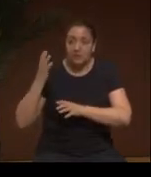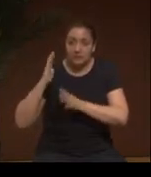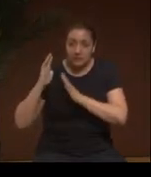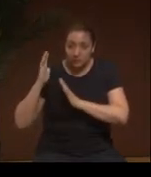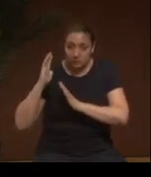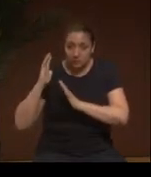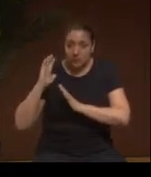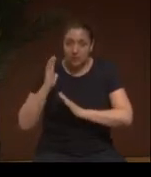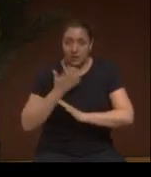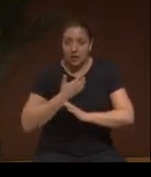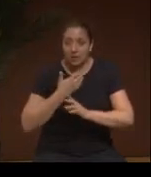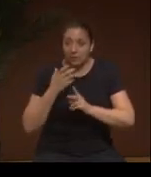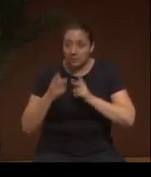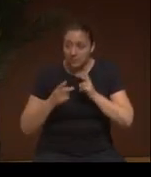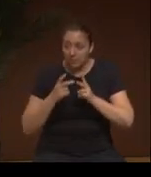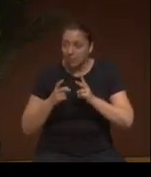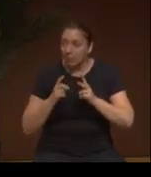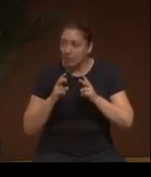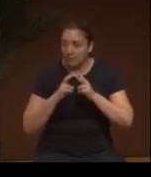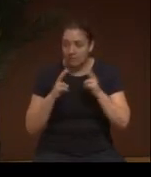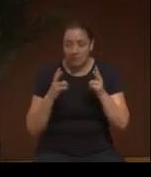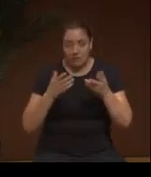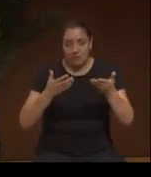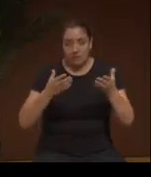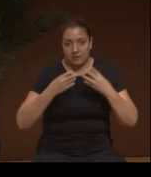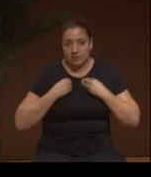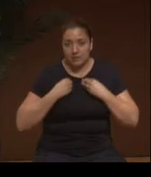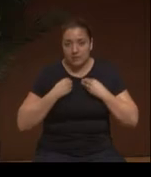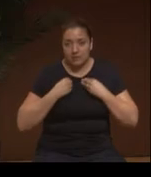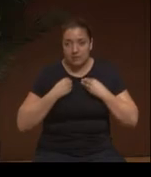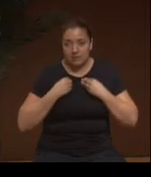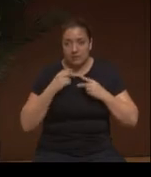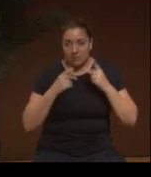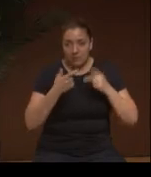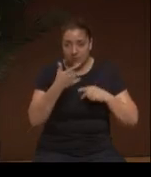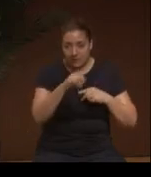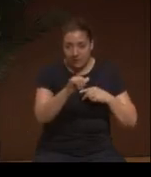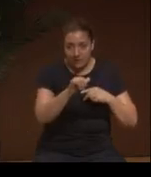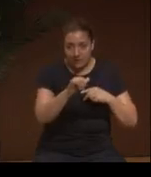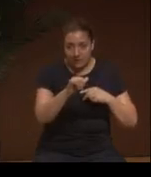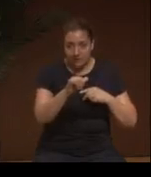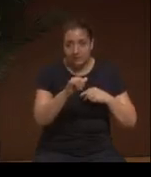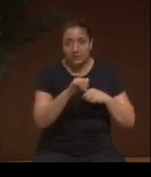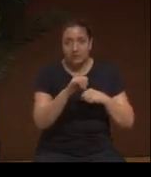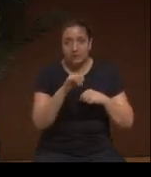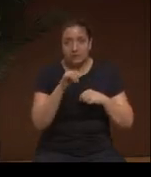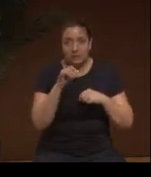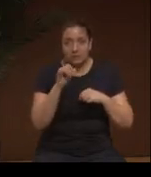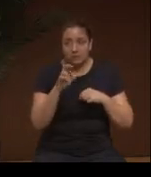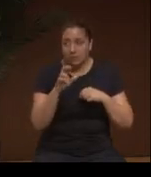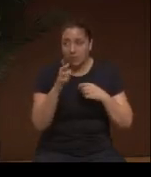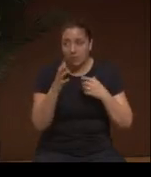our people were very accepting of people that were gay or… Or two-spirit.